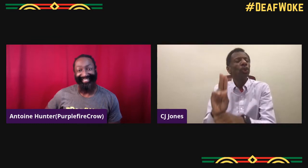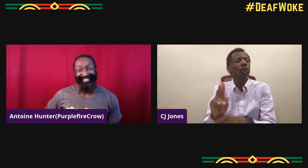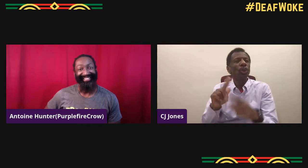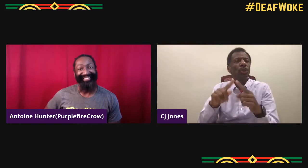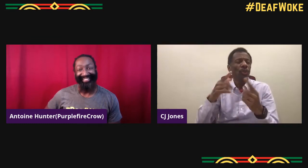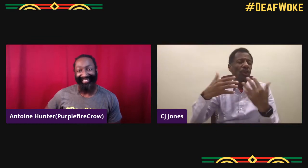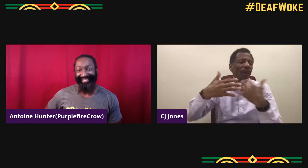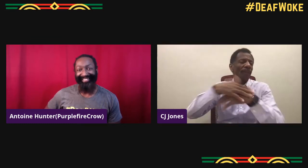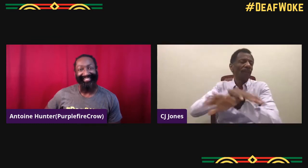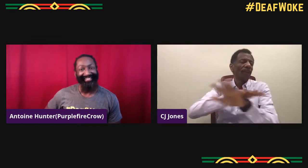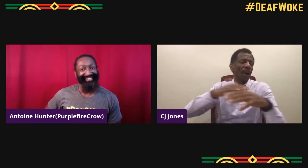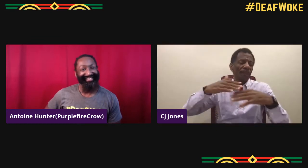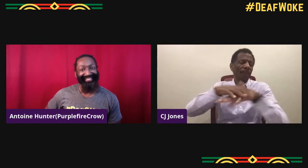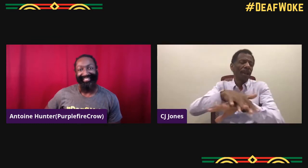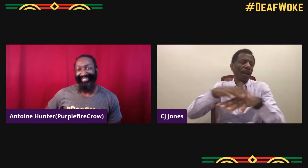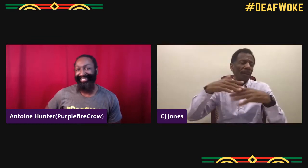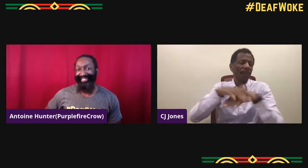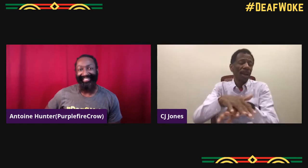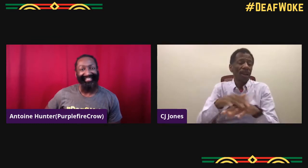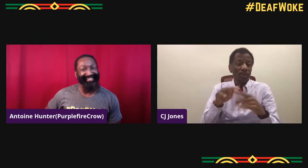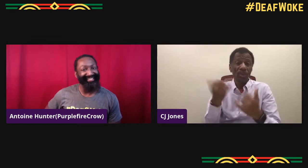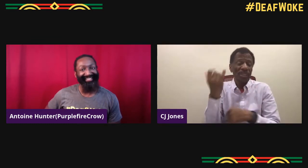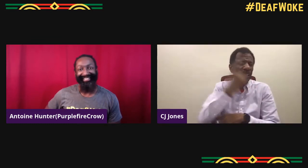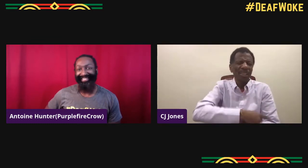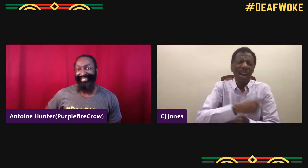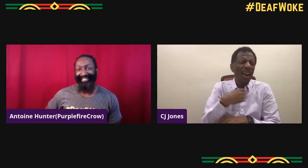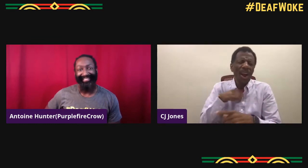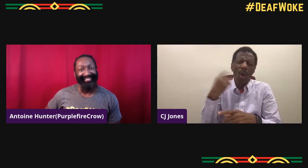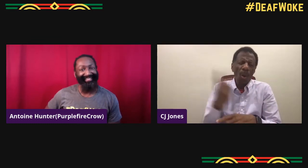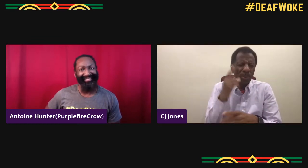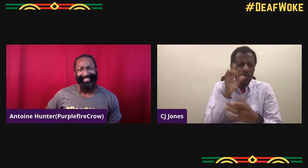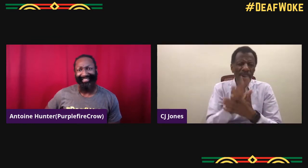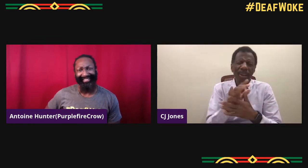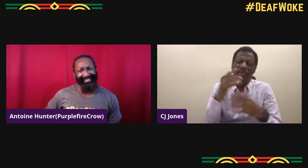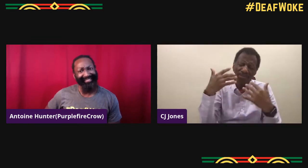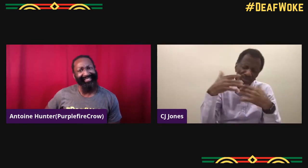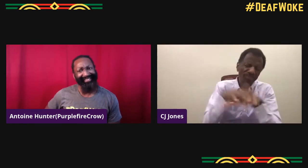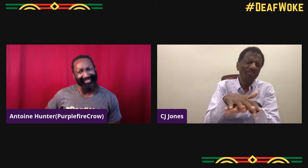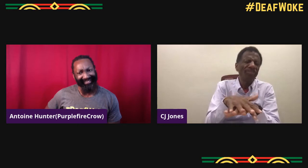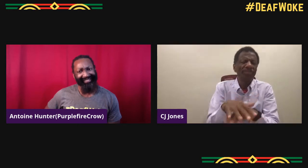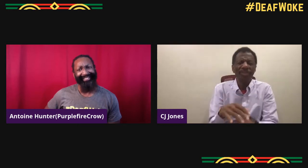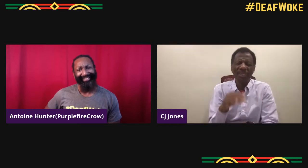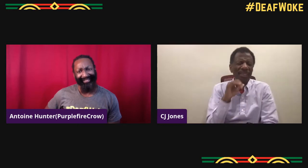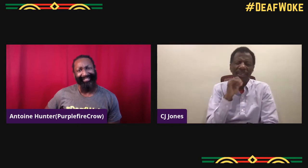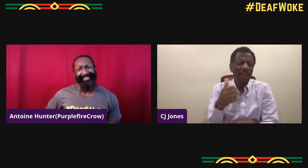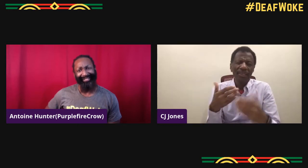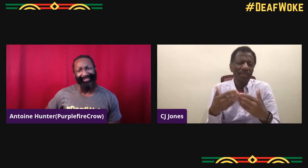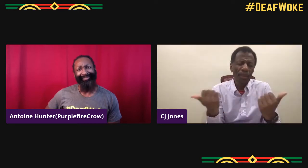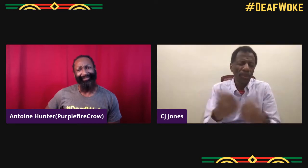I grew up, used to being kind of had that full, gross exposure to all cultures.